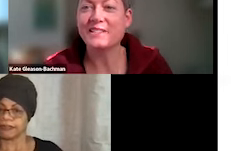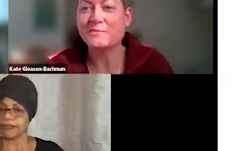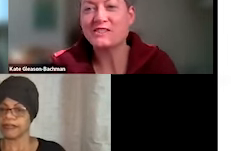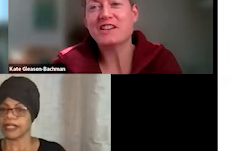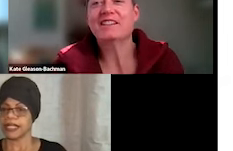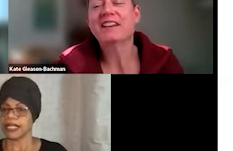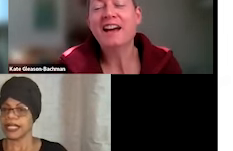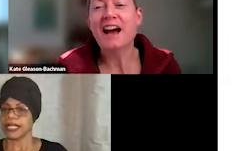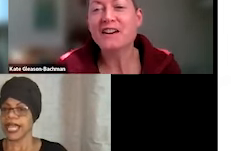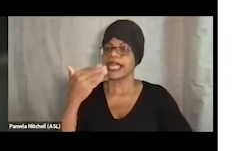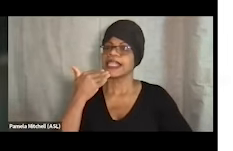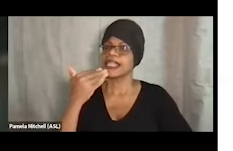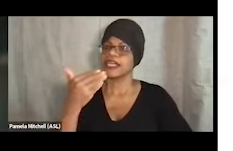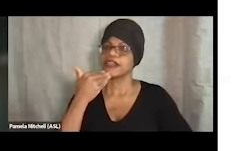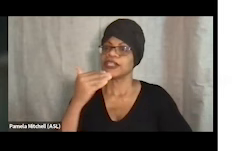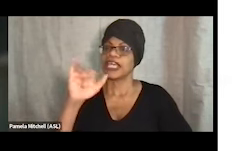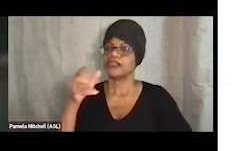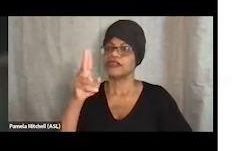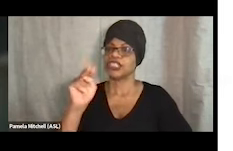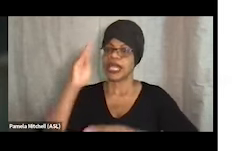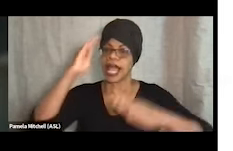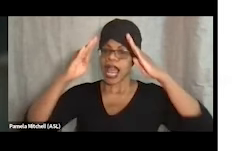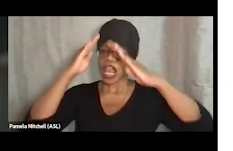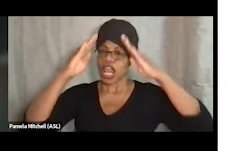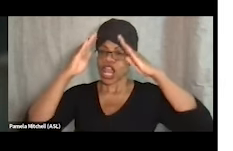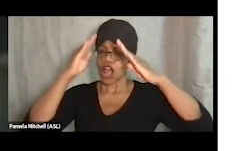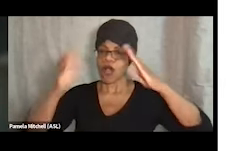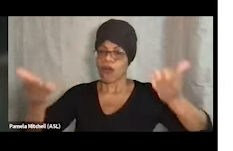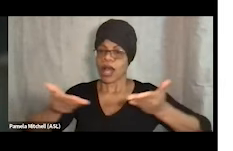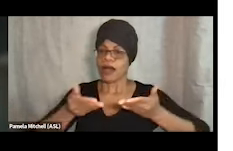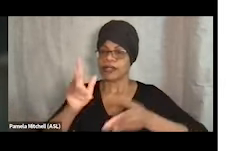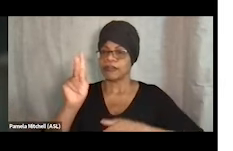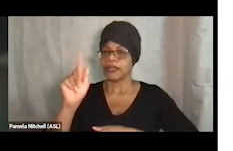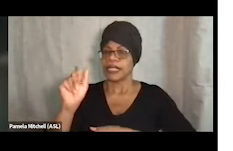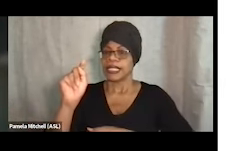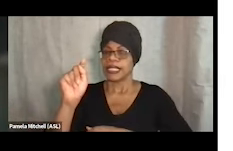Thanks so much, Jen. Hi everyone, welcome. My name is Kate Gleason-Bachman. I use she/her pronouns.